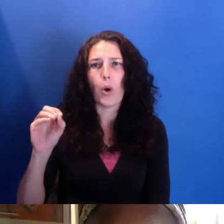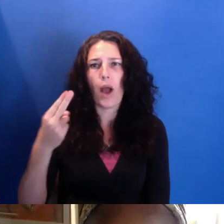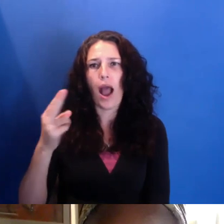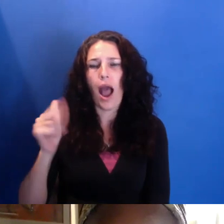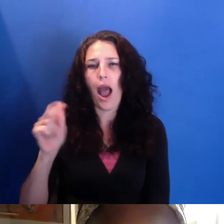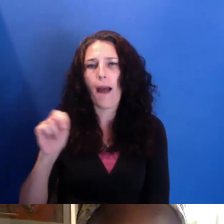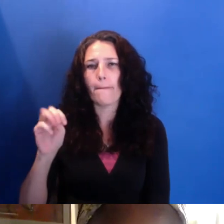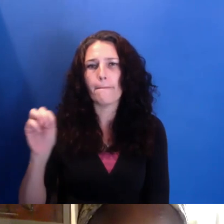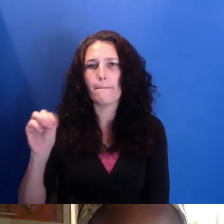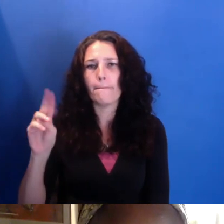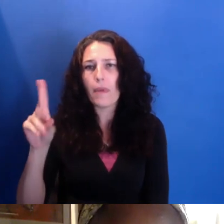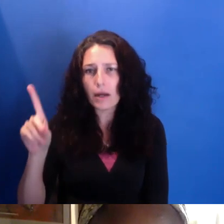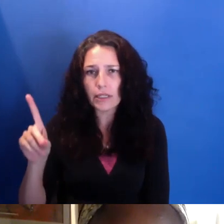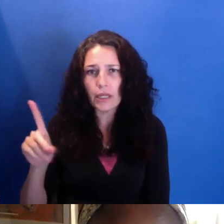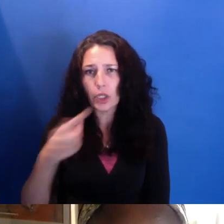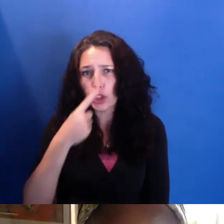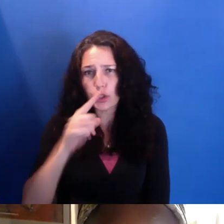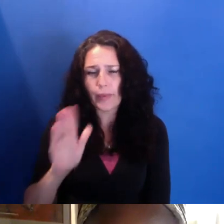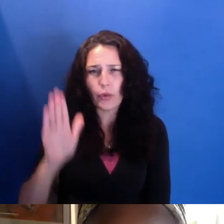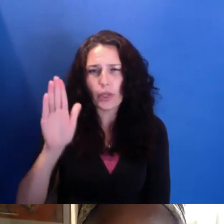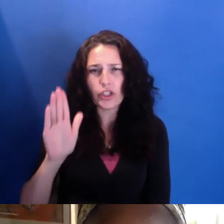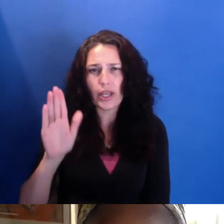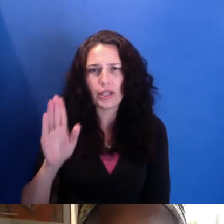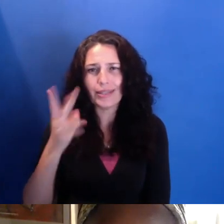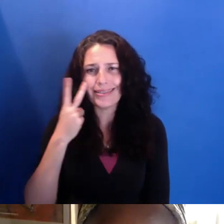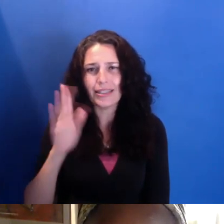so we can see your window here? If you want to come on camera.